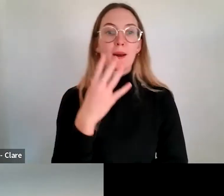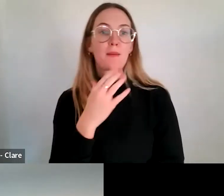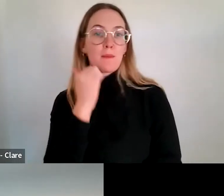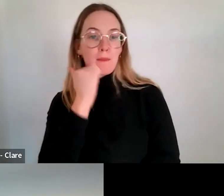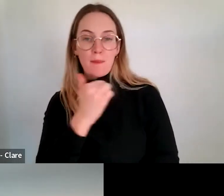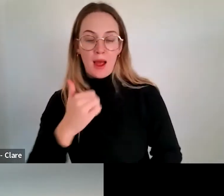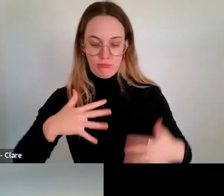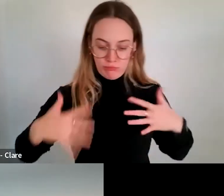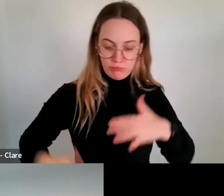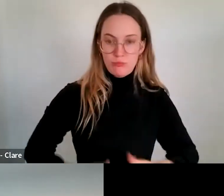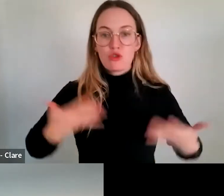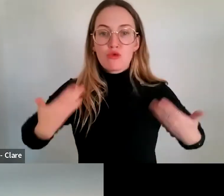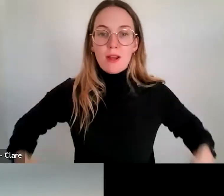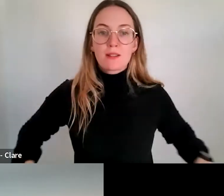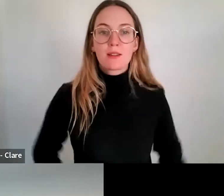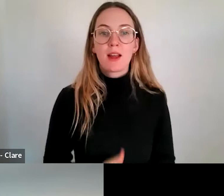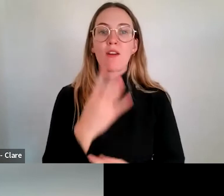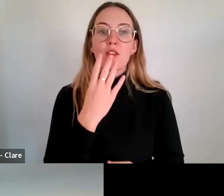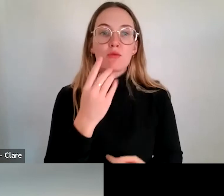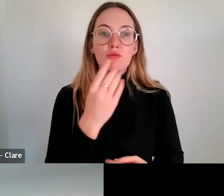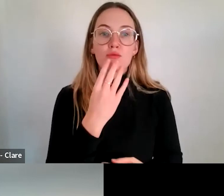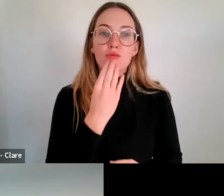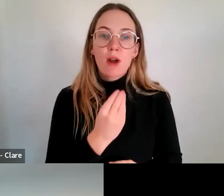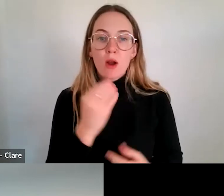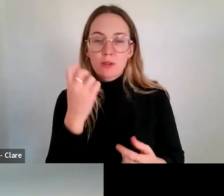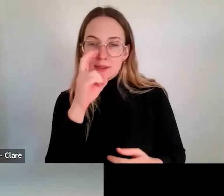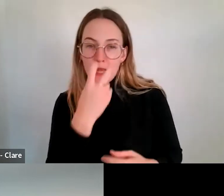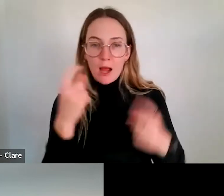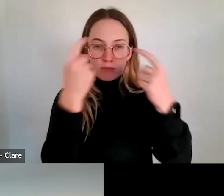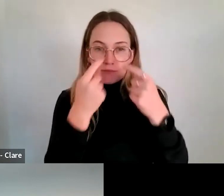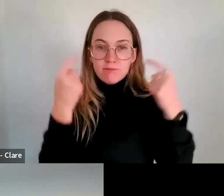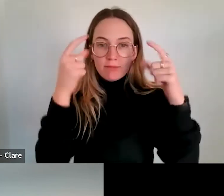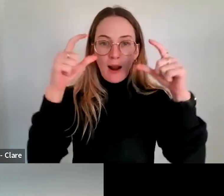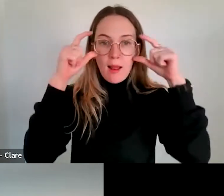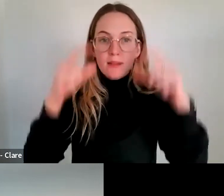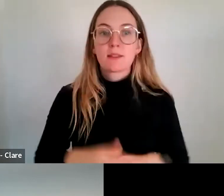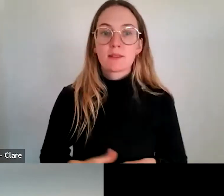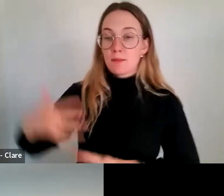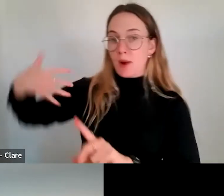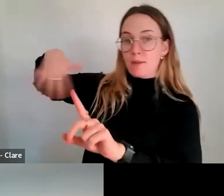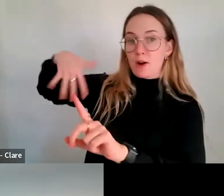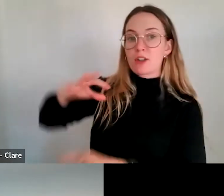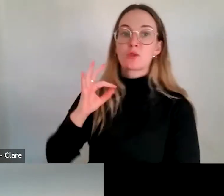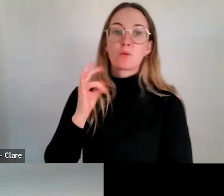I have round, dark glasses, and the background behind me is white and green, also a bit blurred here, in one